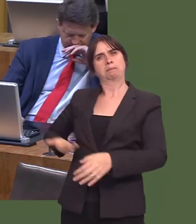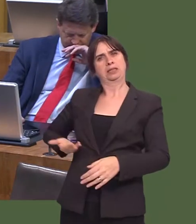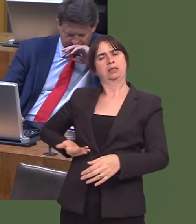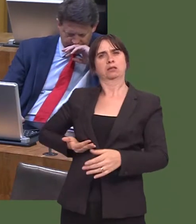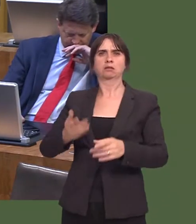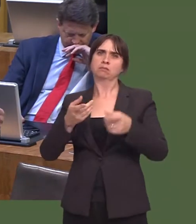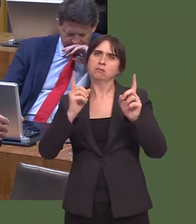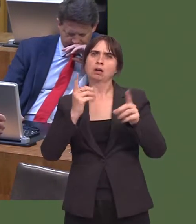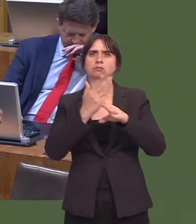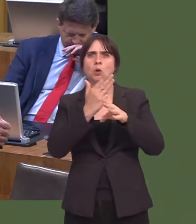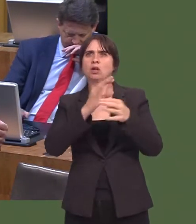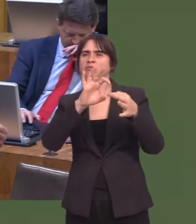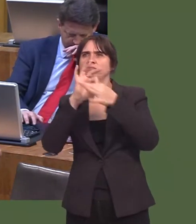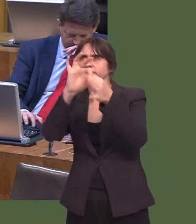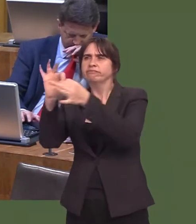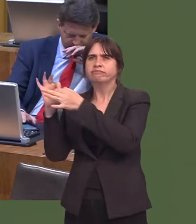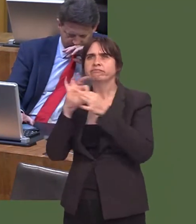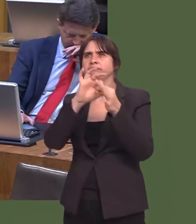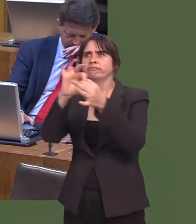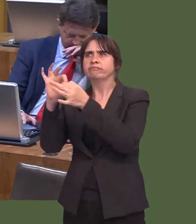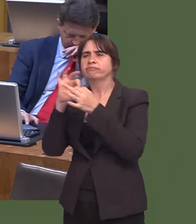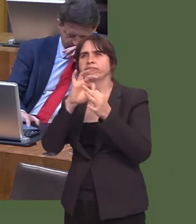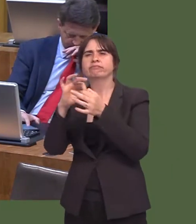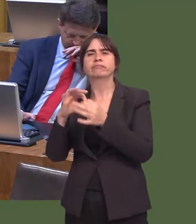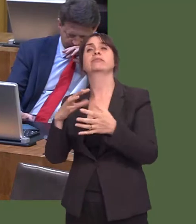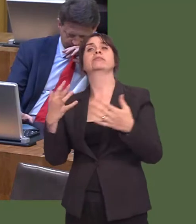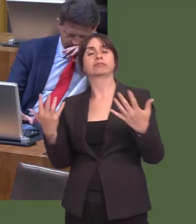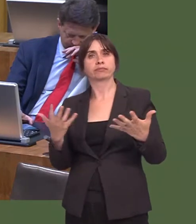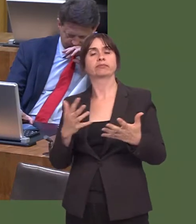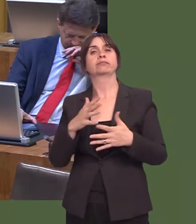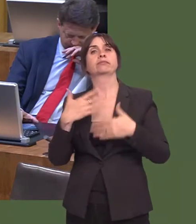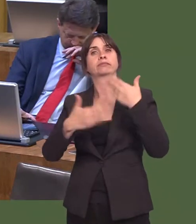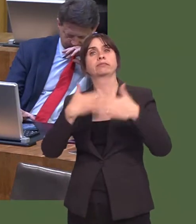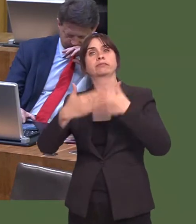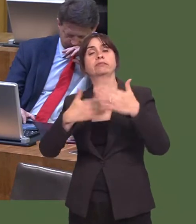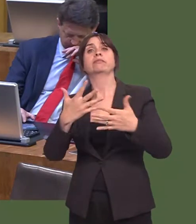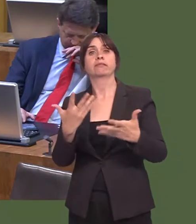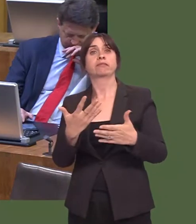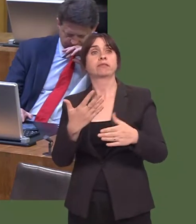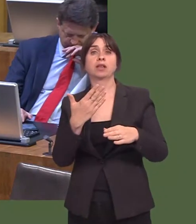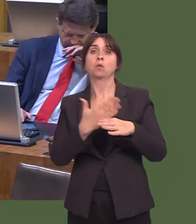environment that makes them more comfortable, and then, of course, look at getting work placements in the future.